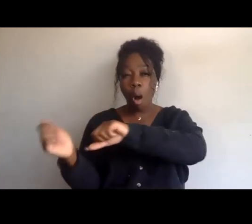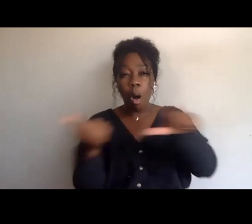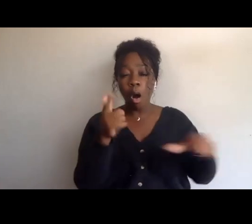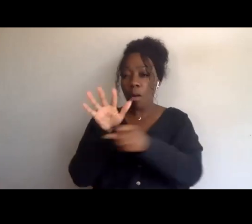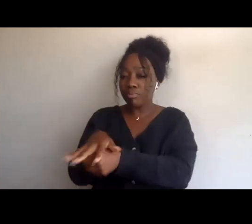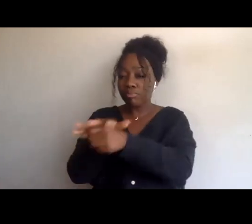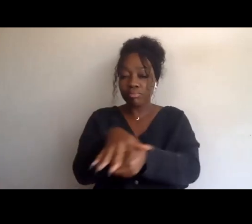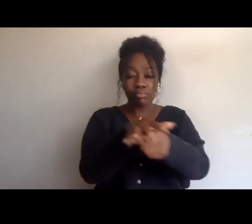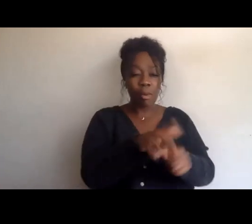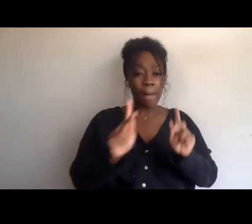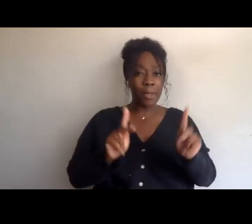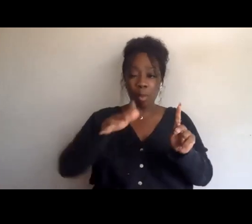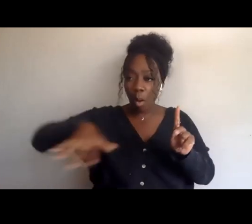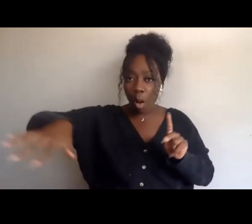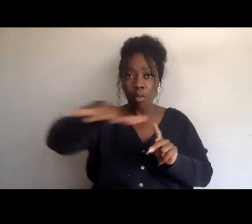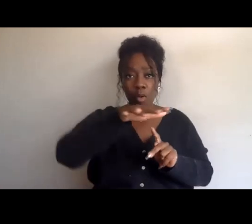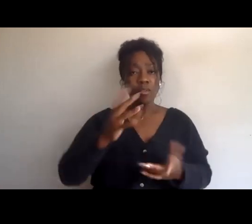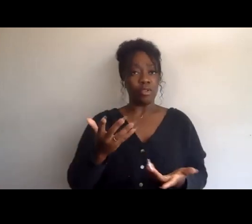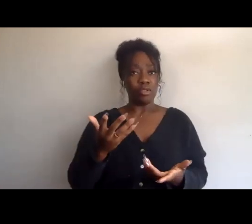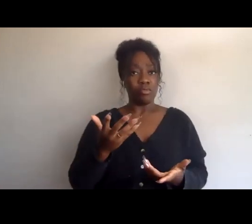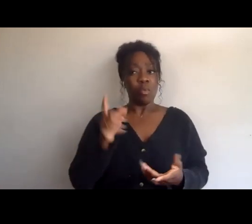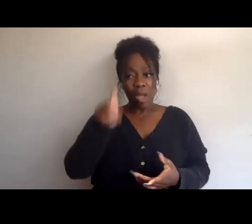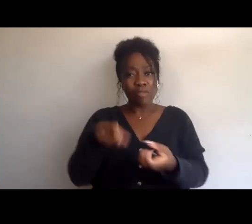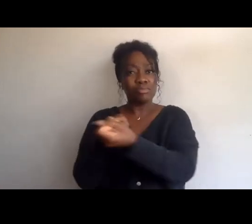so that means Indigenous people in America, right?